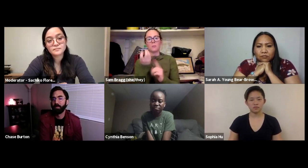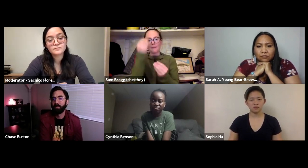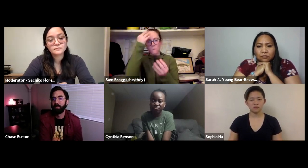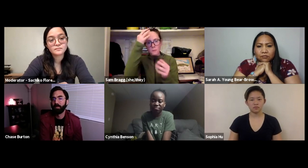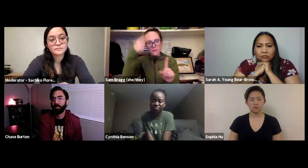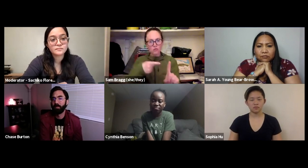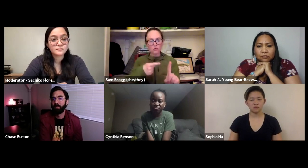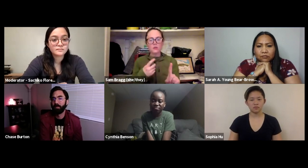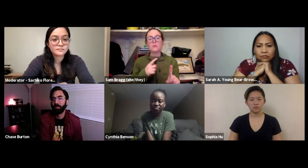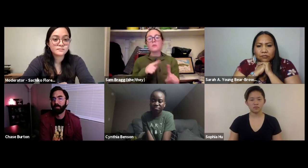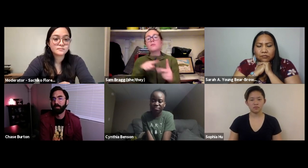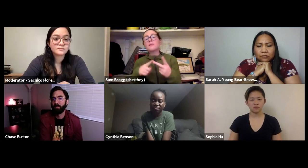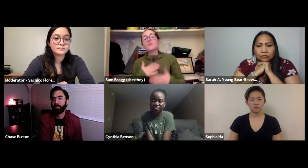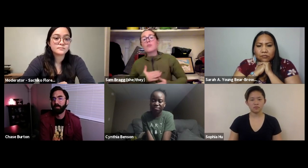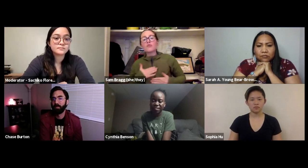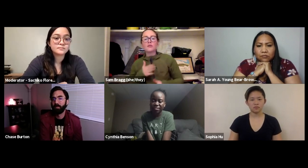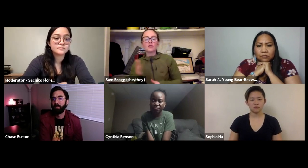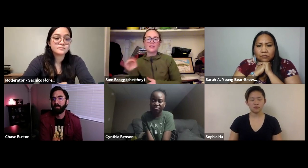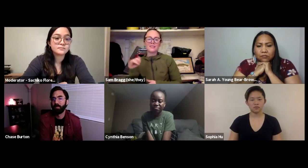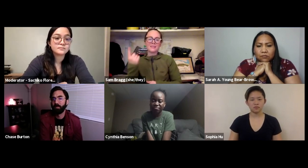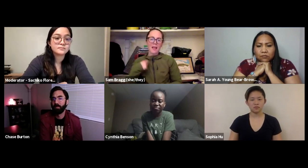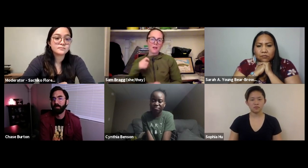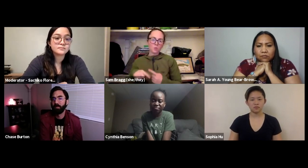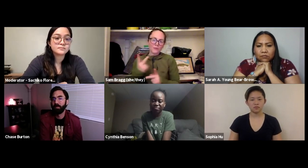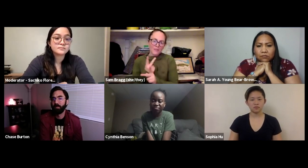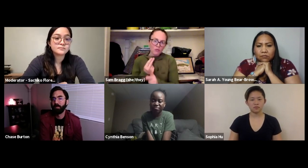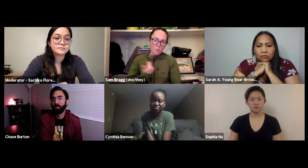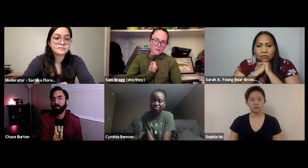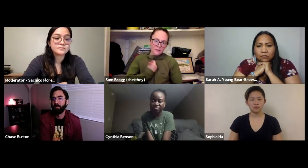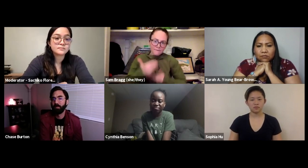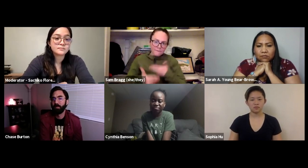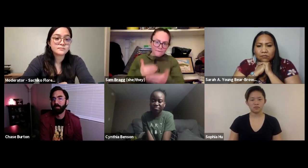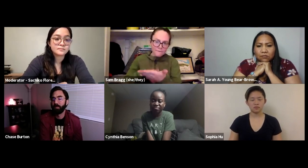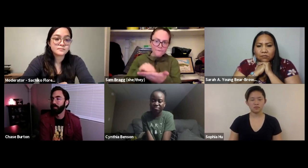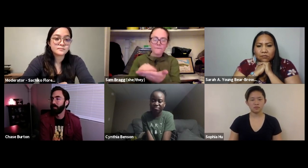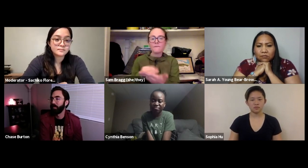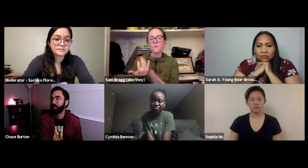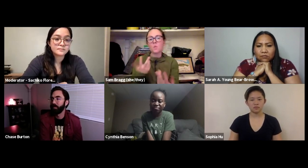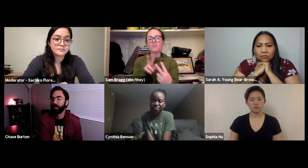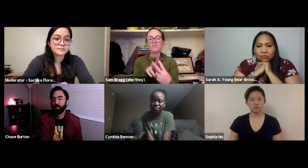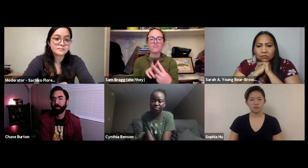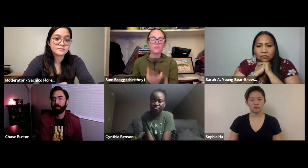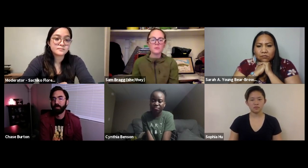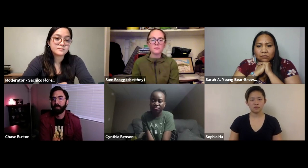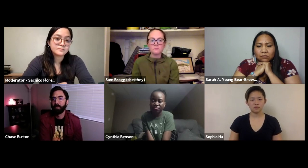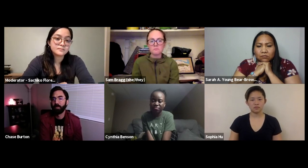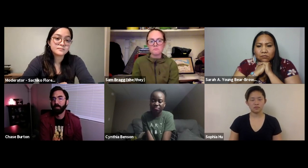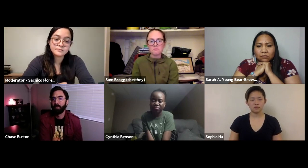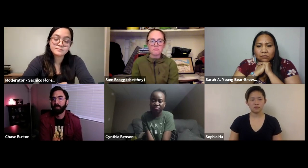learn about agriculture and information to different types of environmental issues; however,